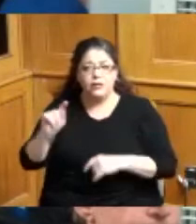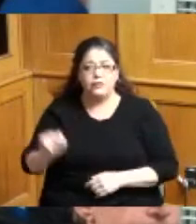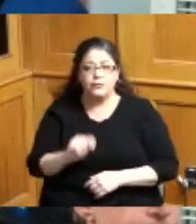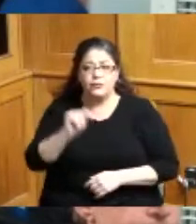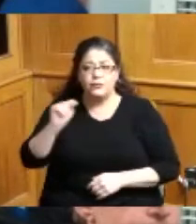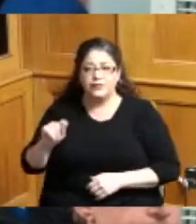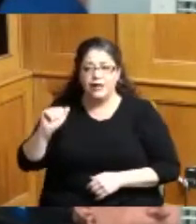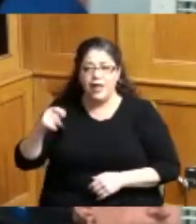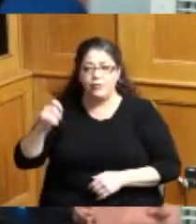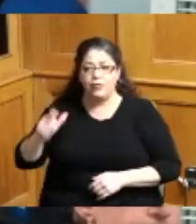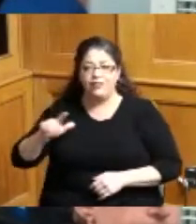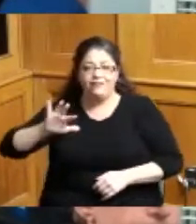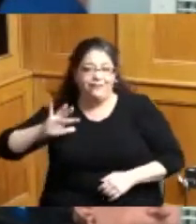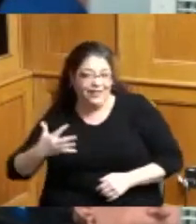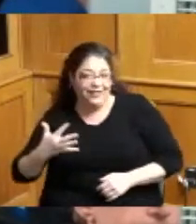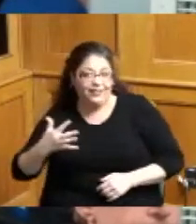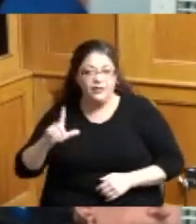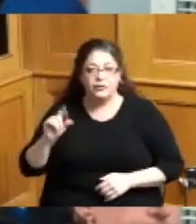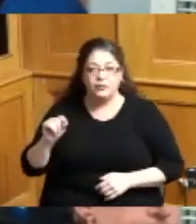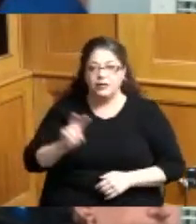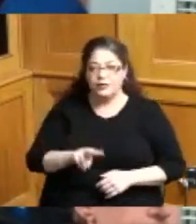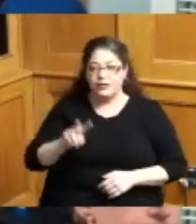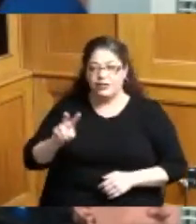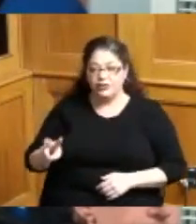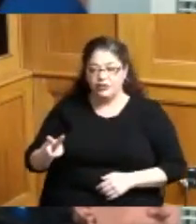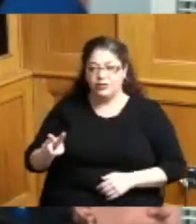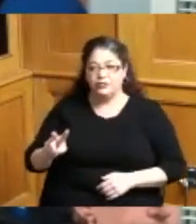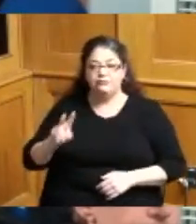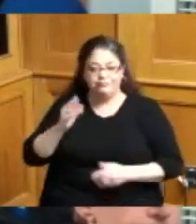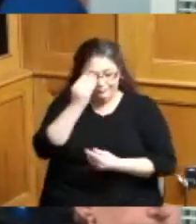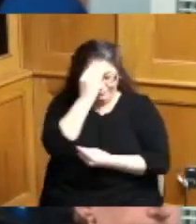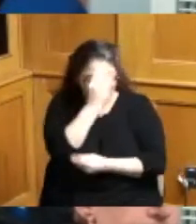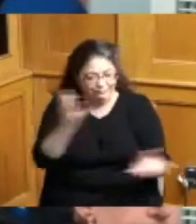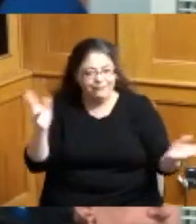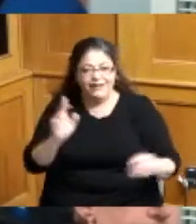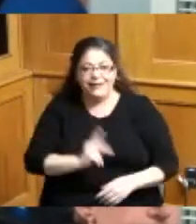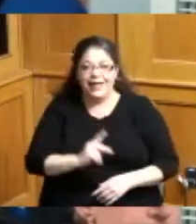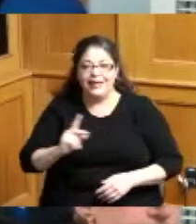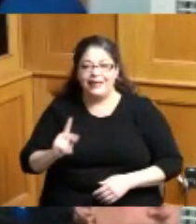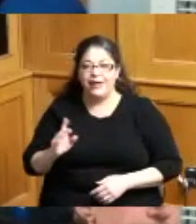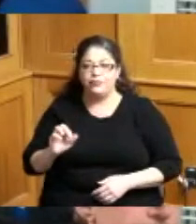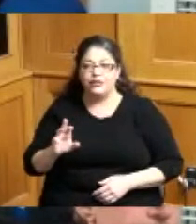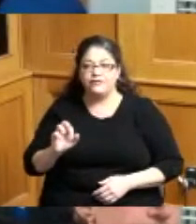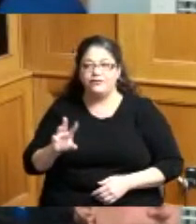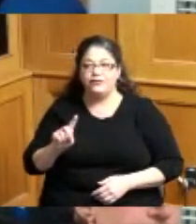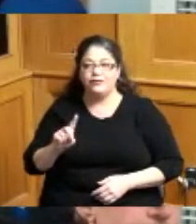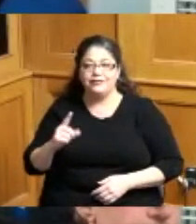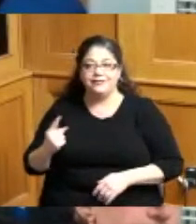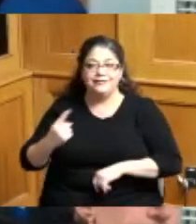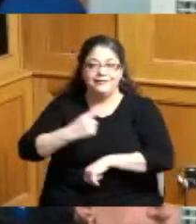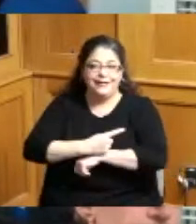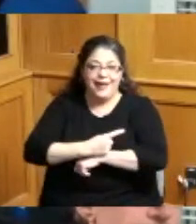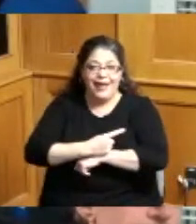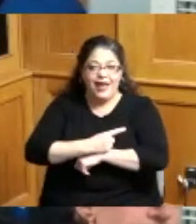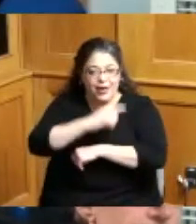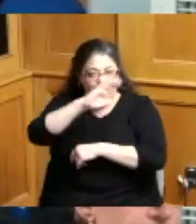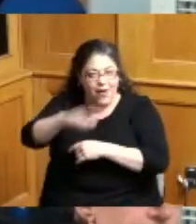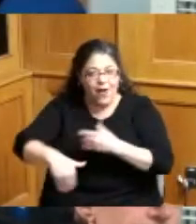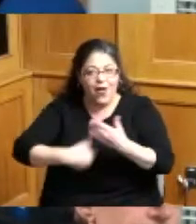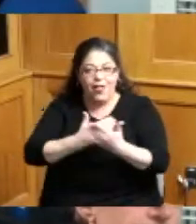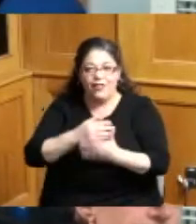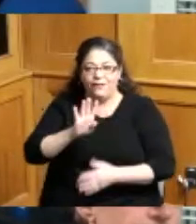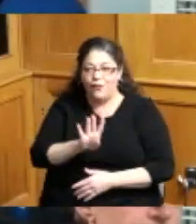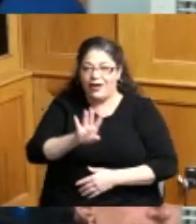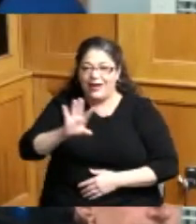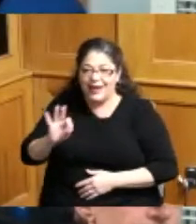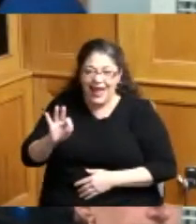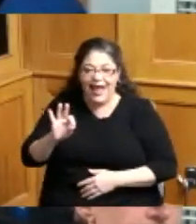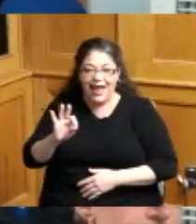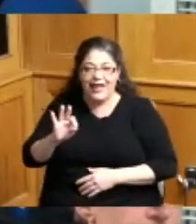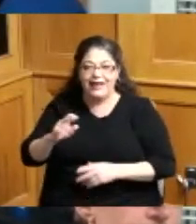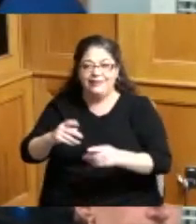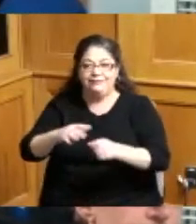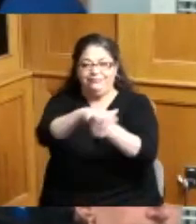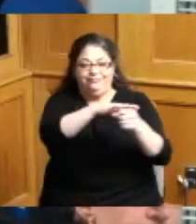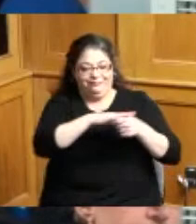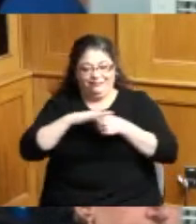April the 5th 2022 be known as KK Bransford day in all 49 municipalities throughout Hamilton County